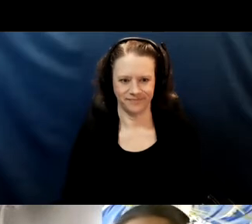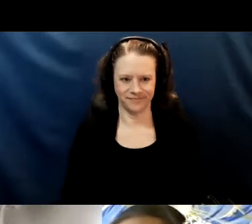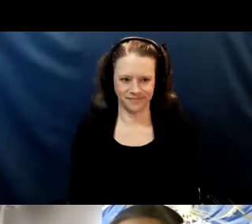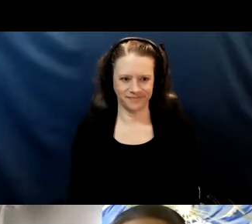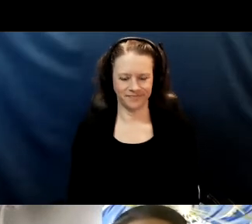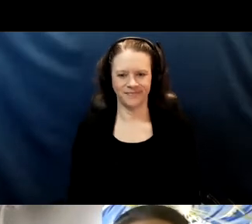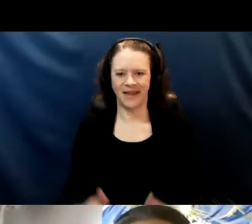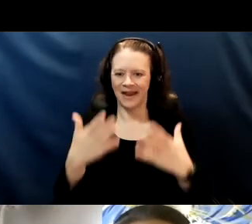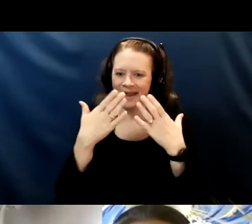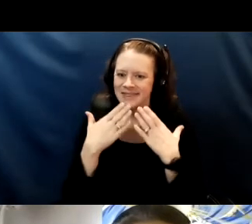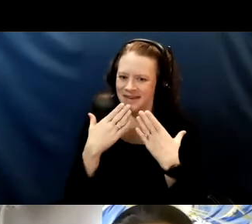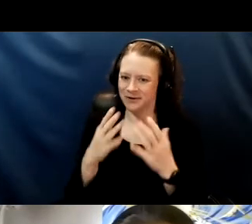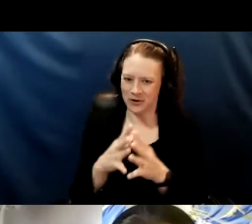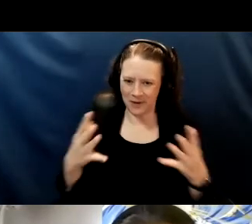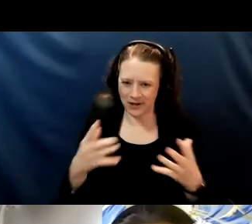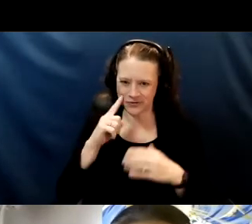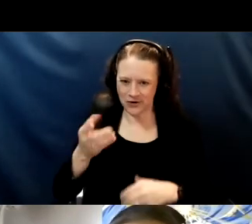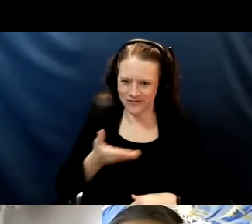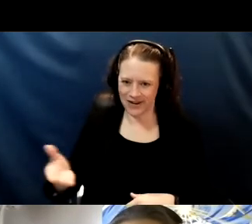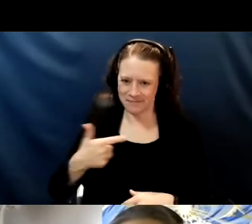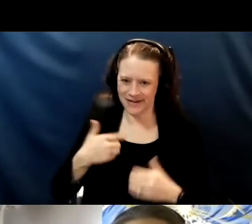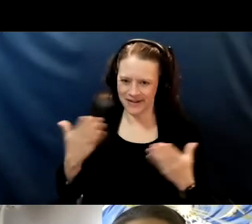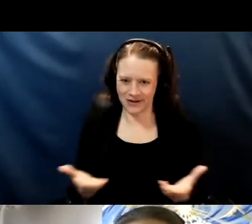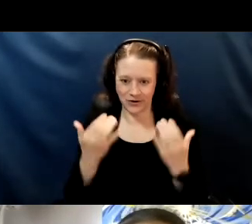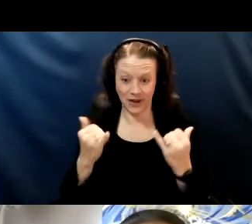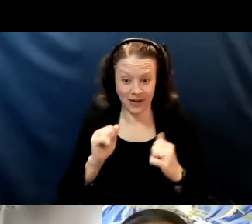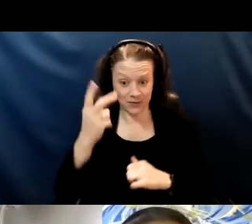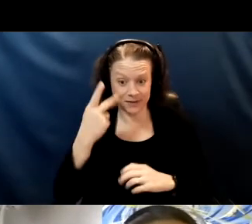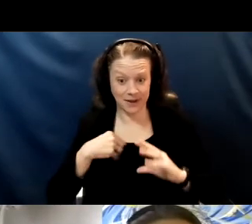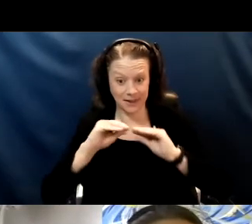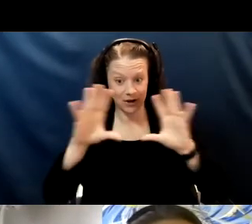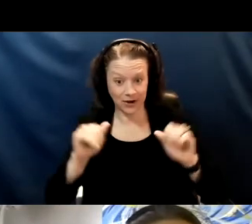Thank you so much for having me today. Can you see me okay? Can you hear me okay?